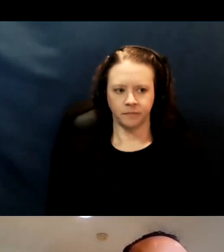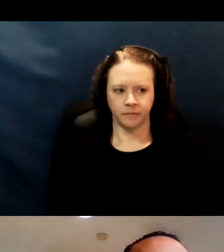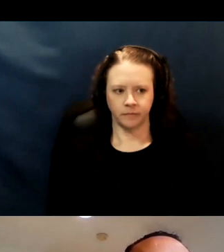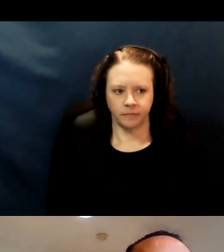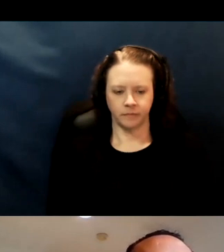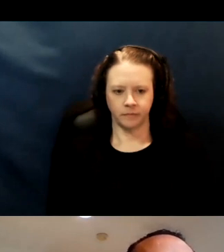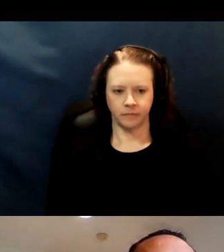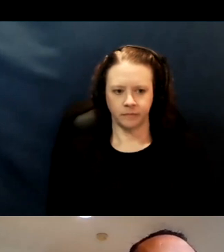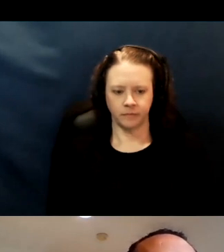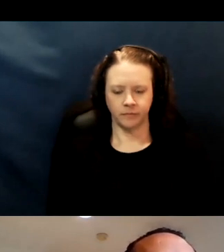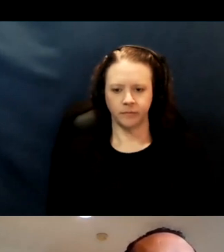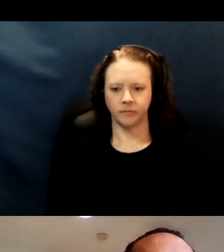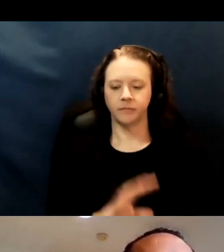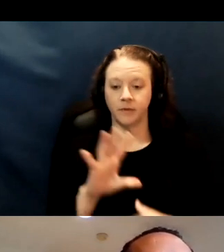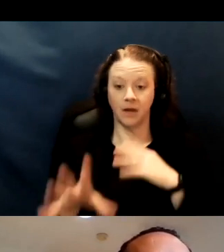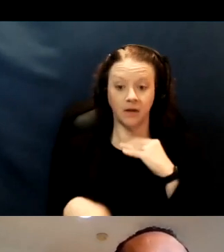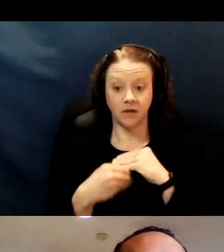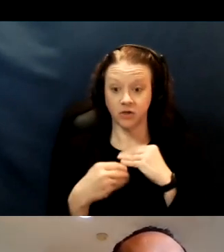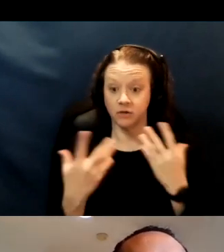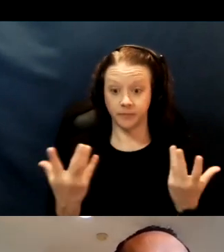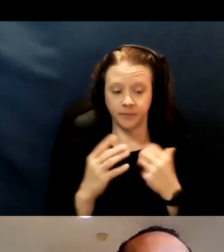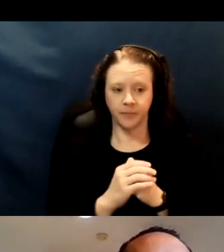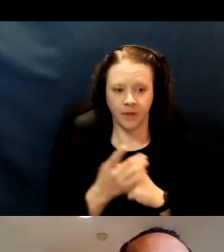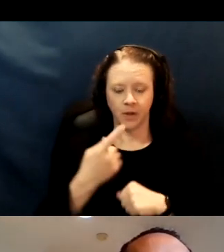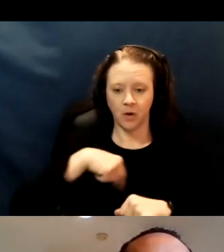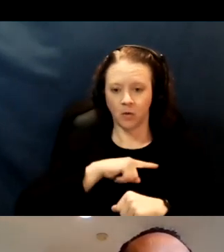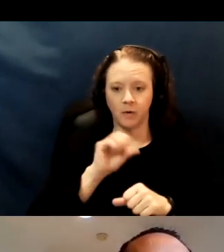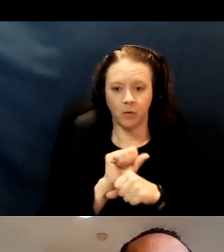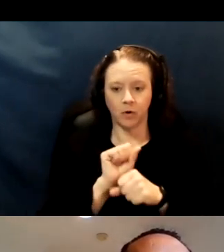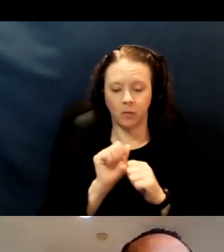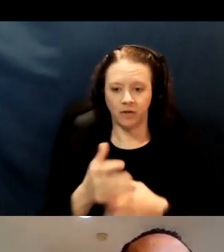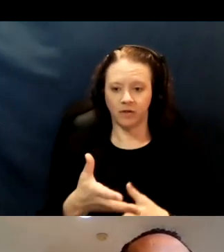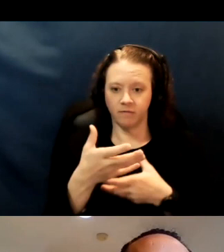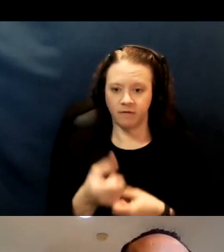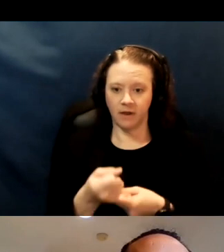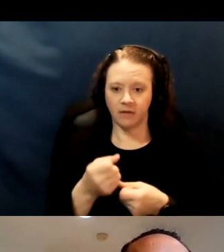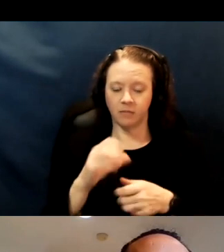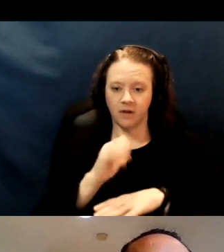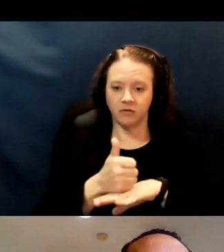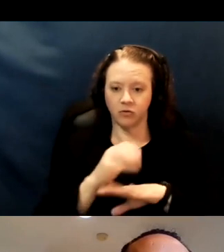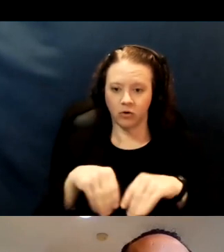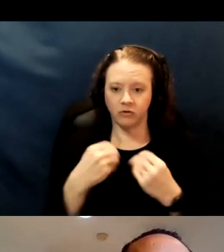In addition, we've been working with faith-based organizations and EMS